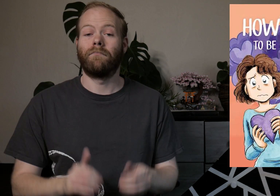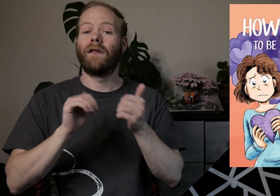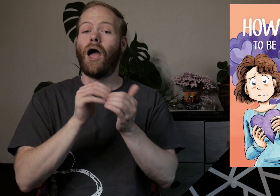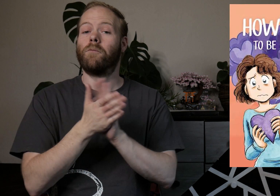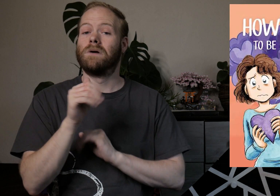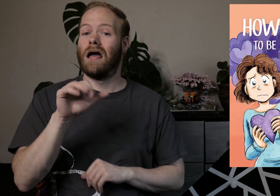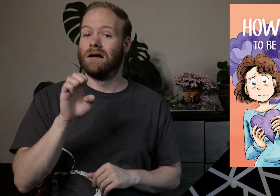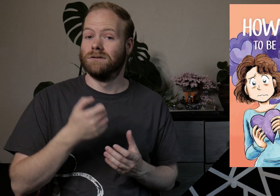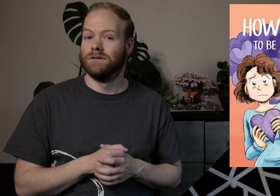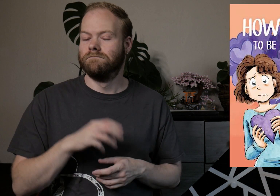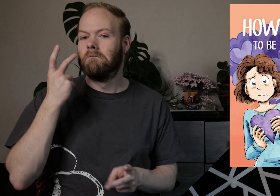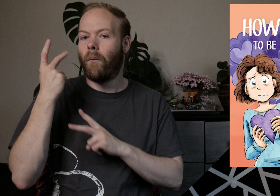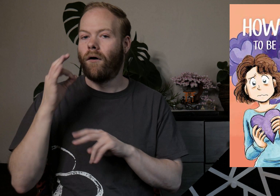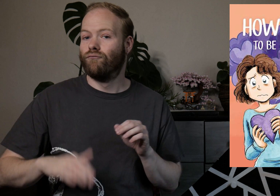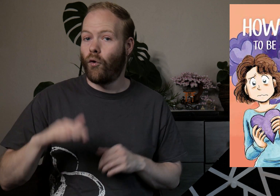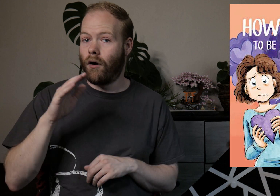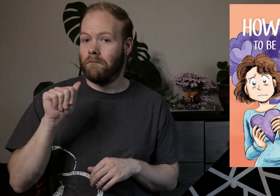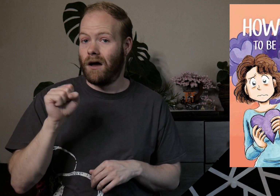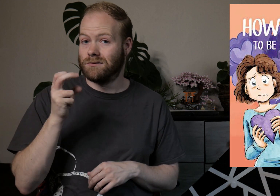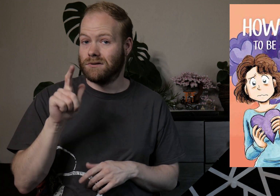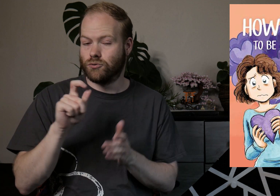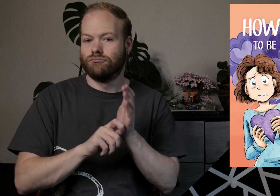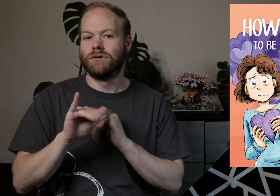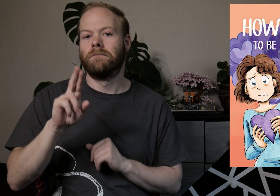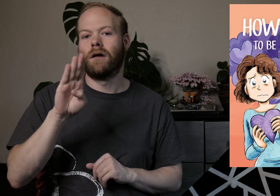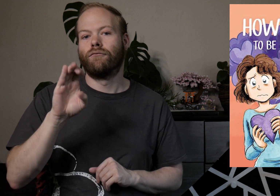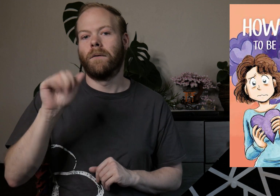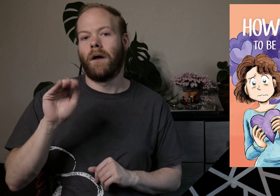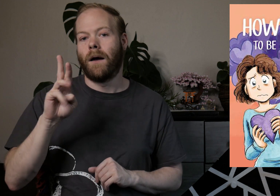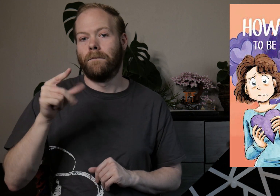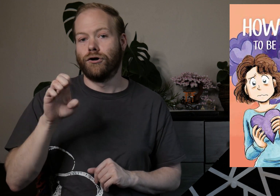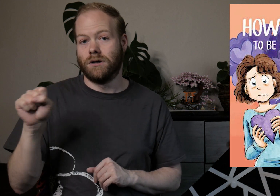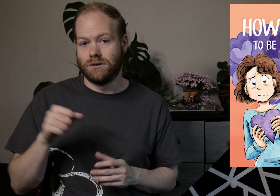How to be Ace: A Memoir of Growing Up Asexual by Rebecca Burgess.